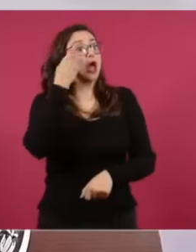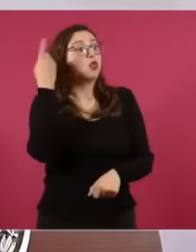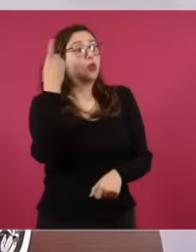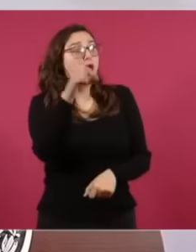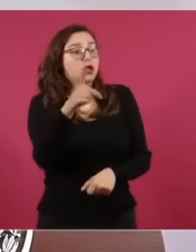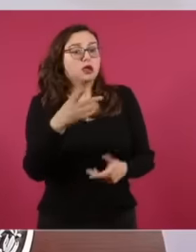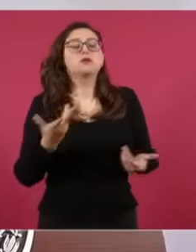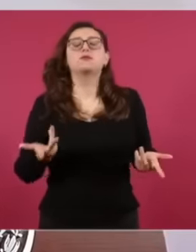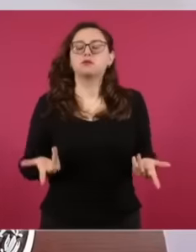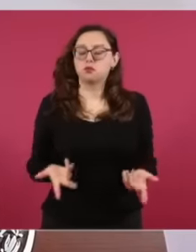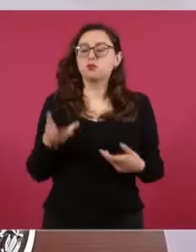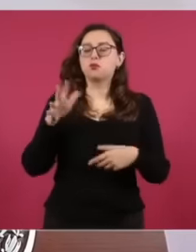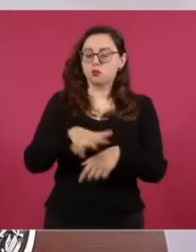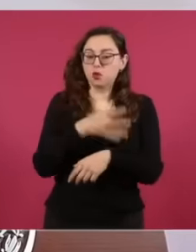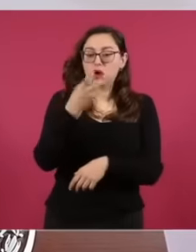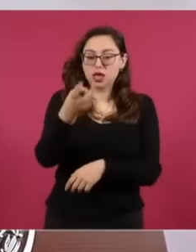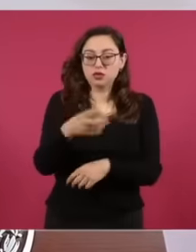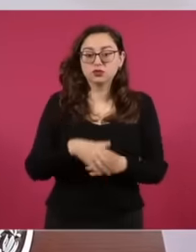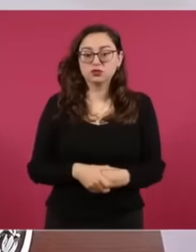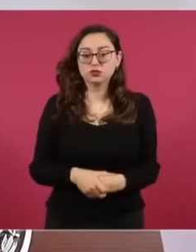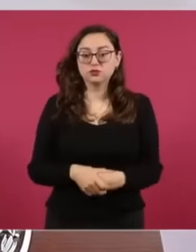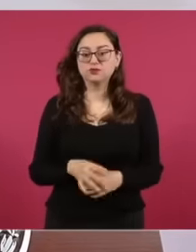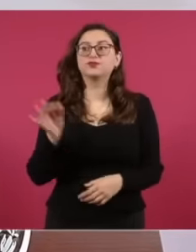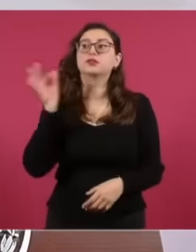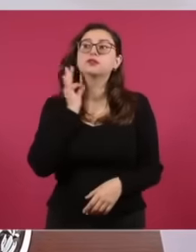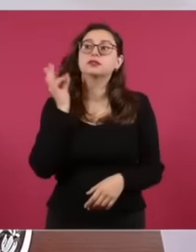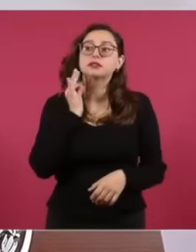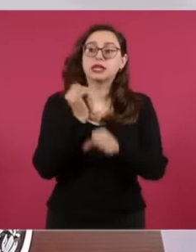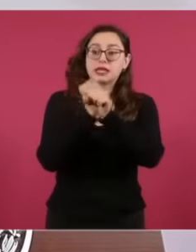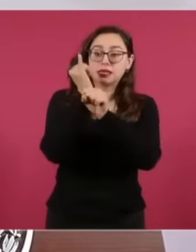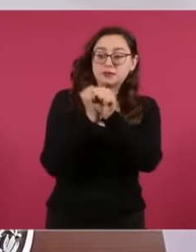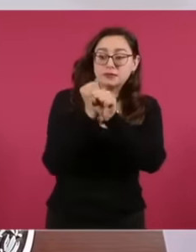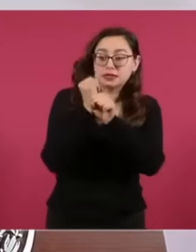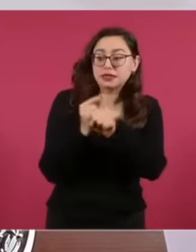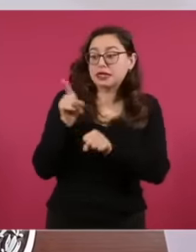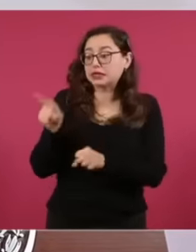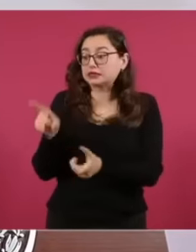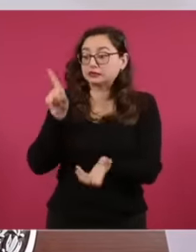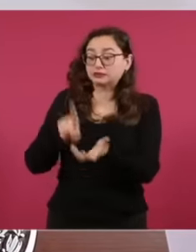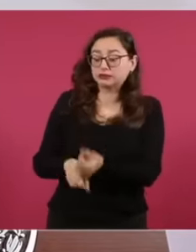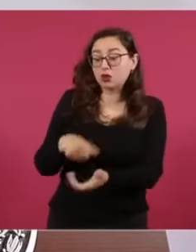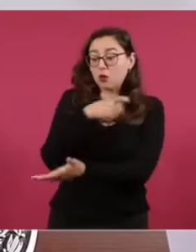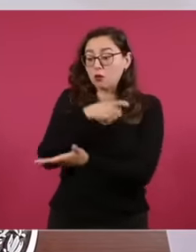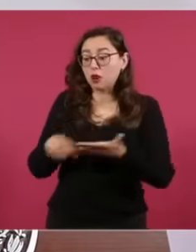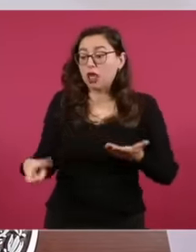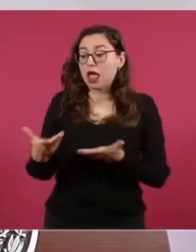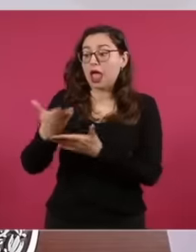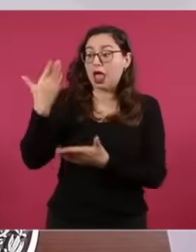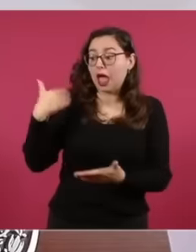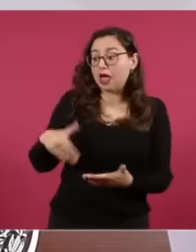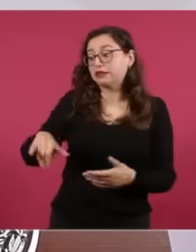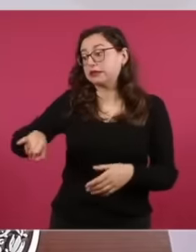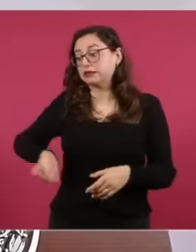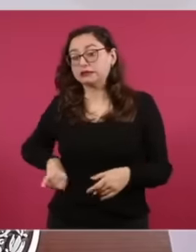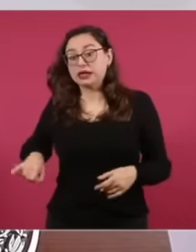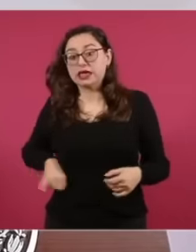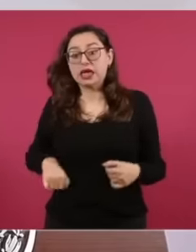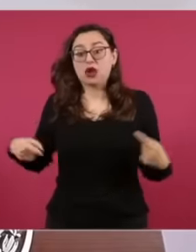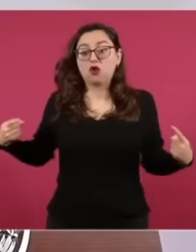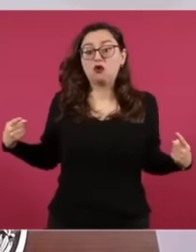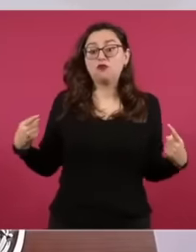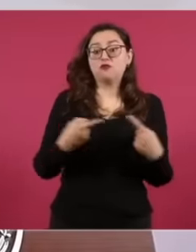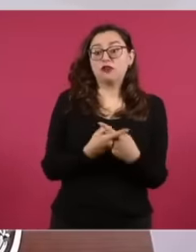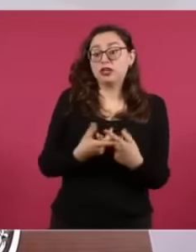the prosecutor's office to Do an investigation to see if there is a conflict of interests between Mr. Bartter's family